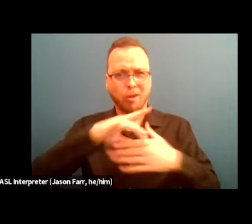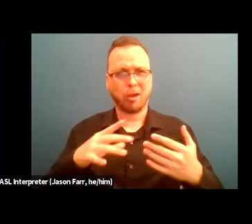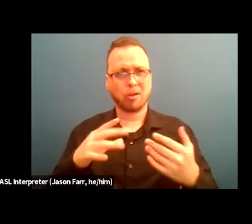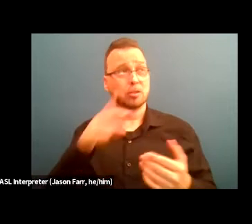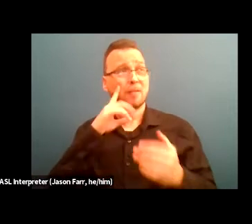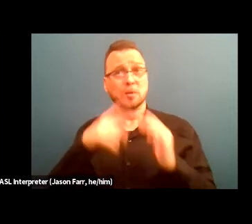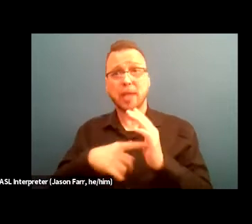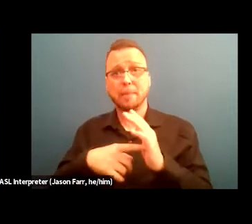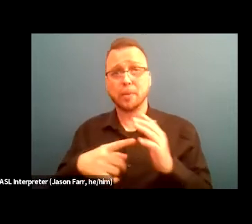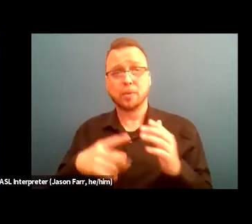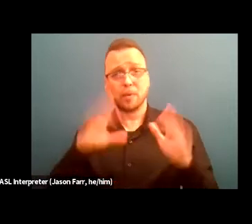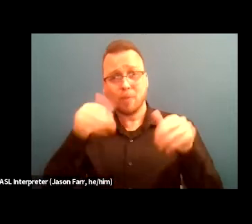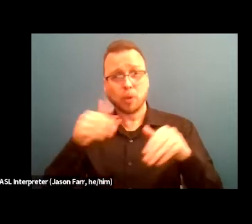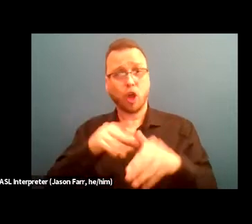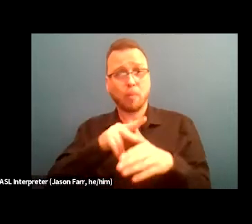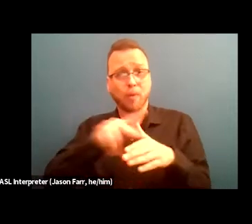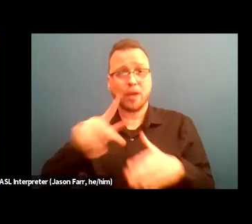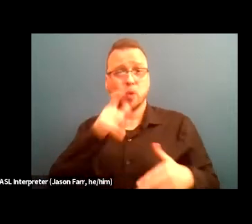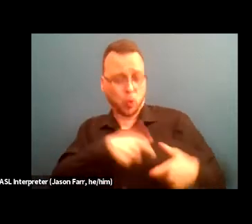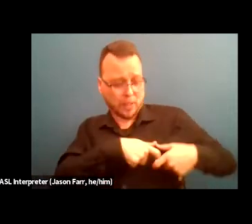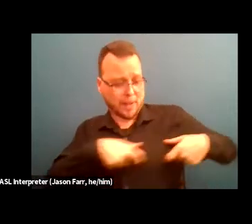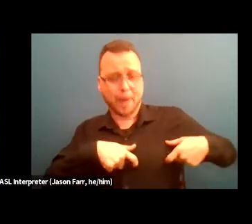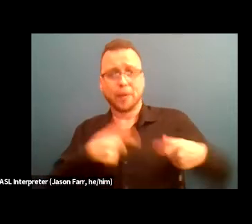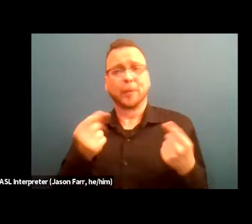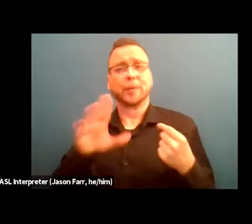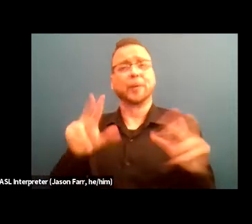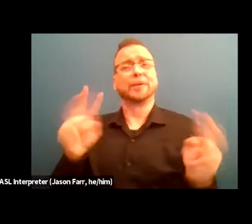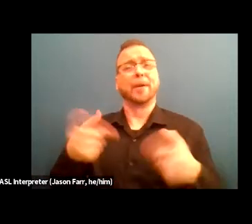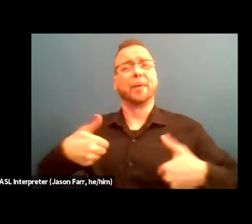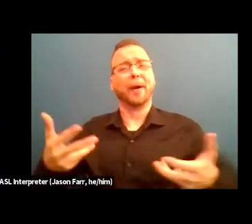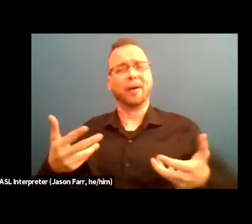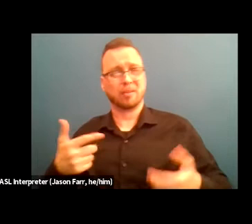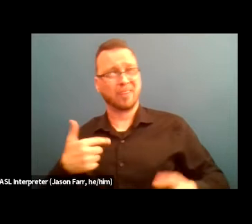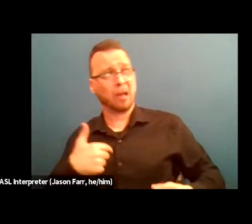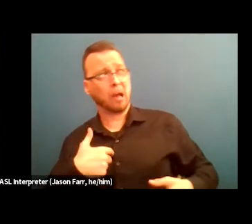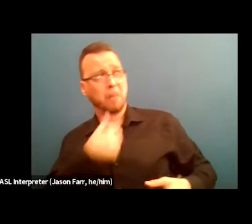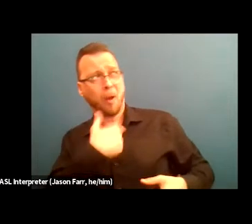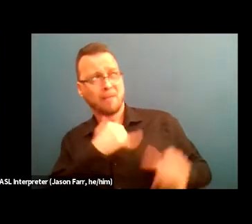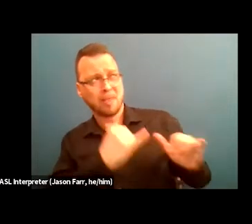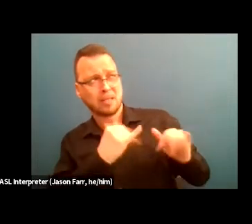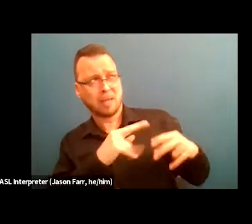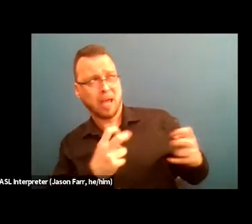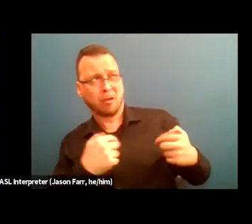for example, can also create this sense of not belonging in a space for folks who are just being introduced into it.